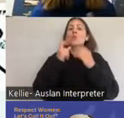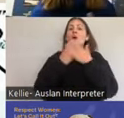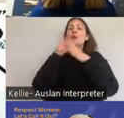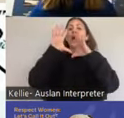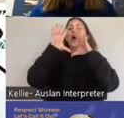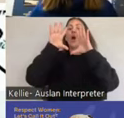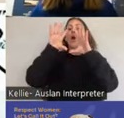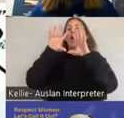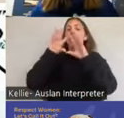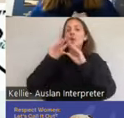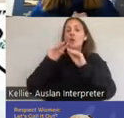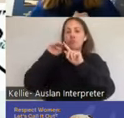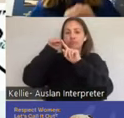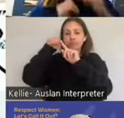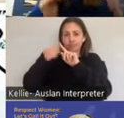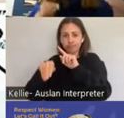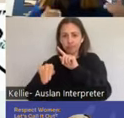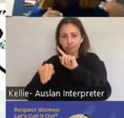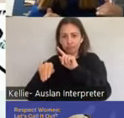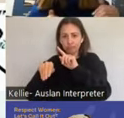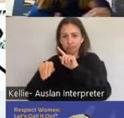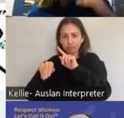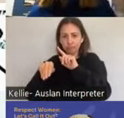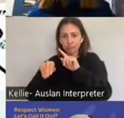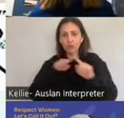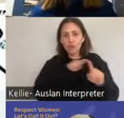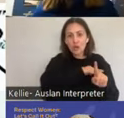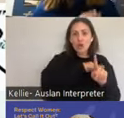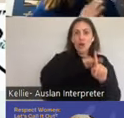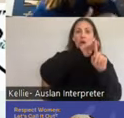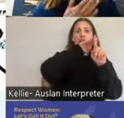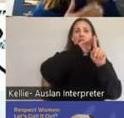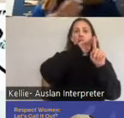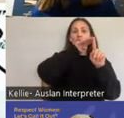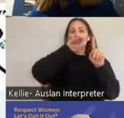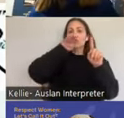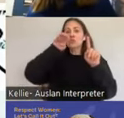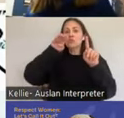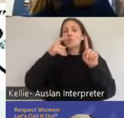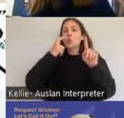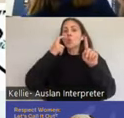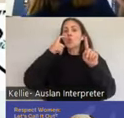call a refractory period, which is the time after orgasm that they cannot get another erection.